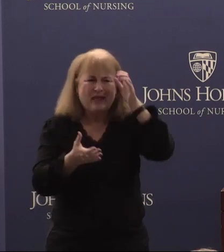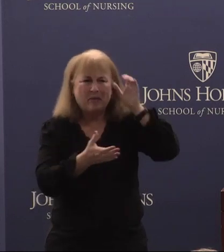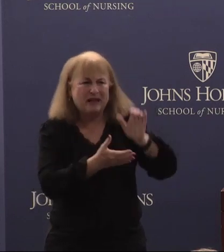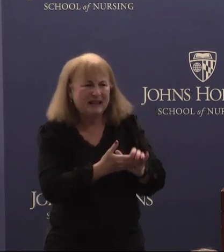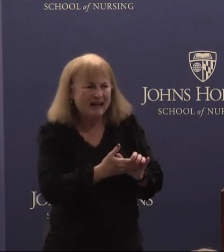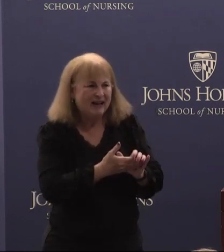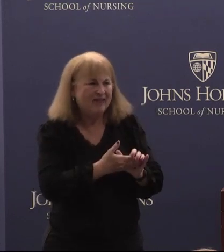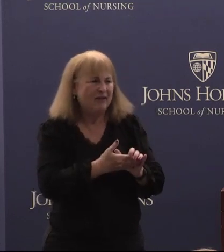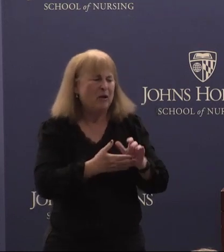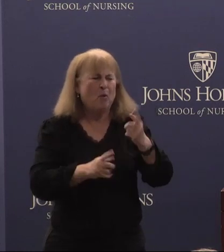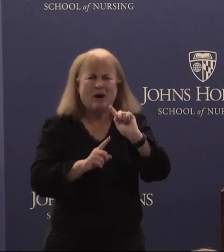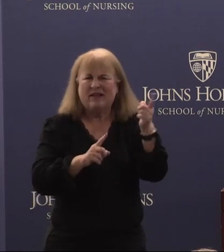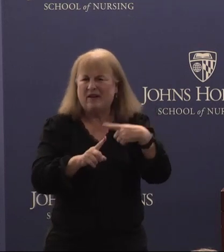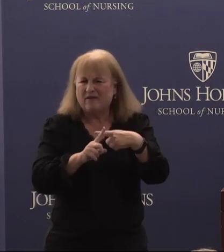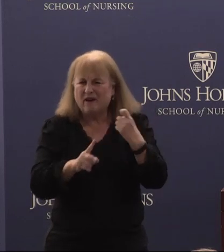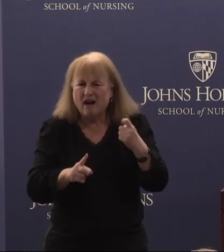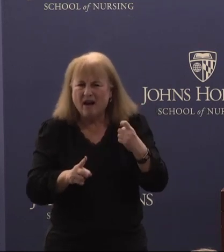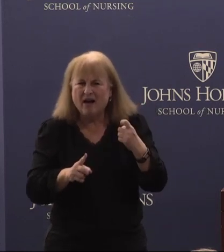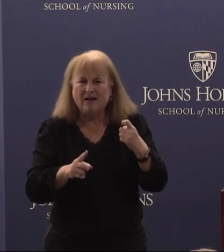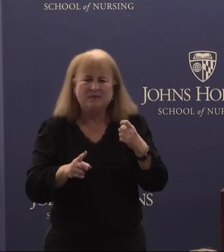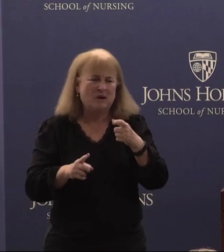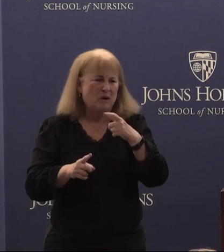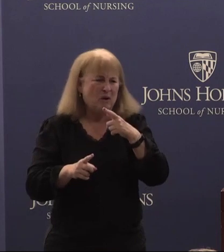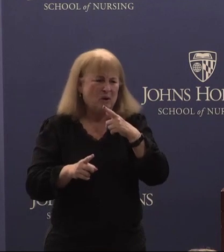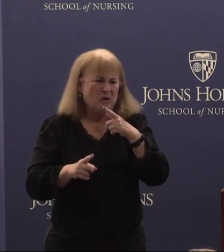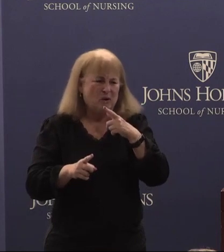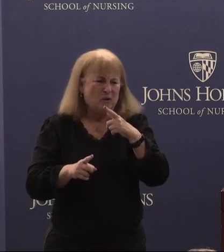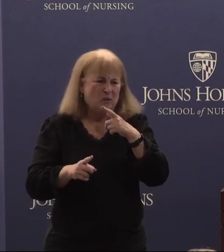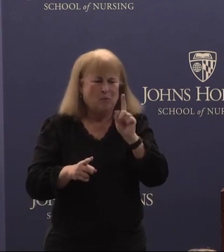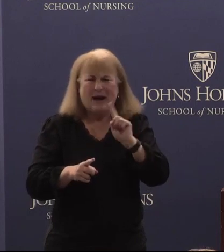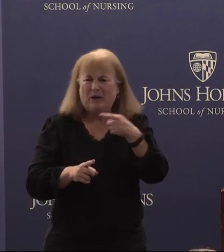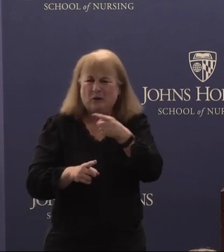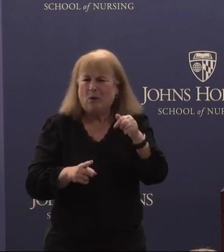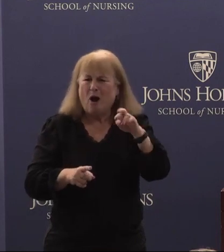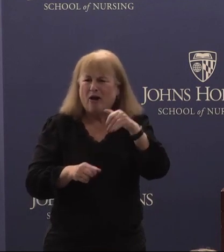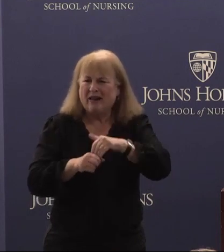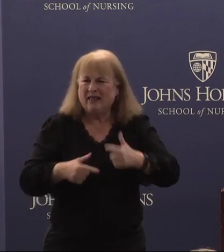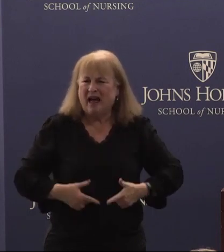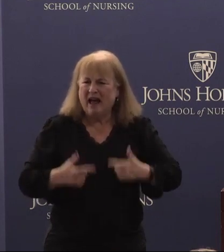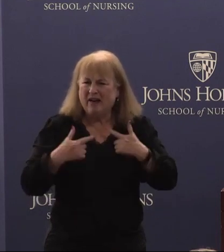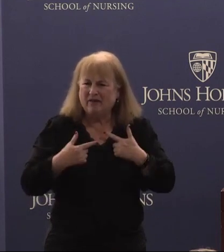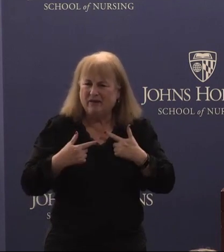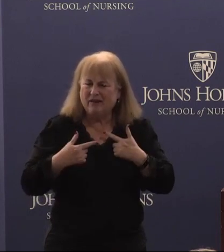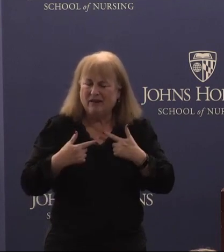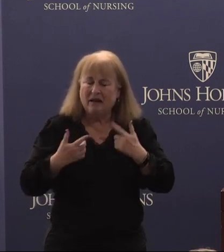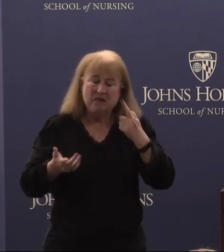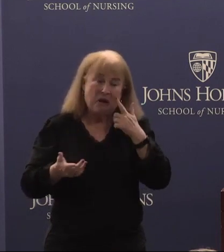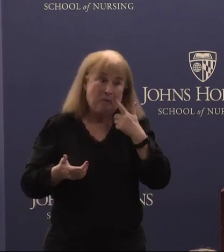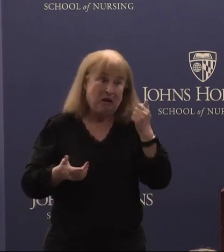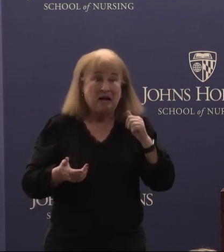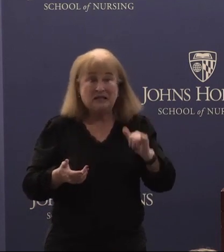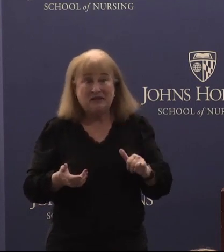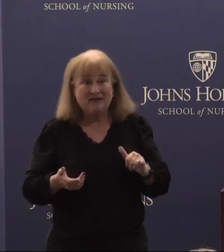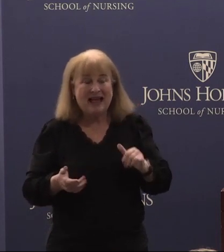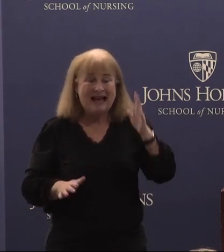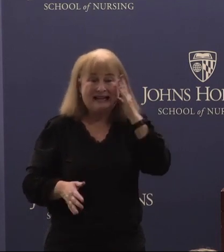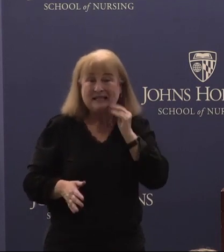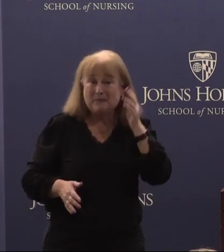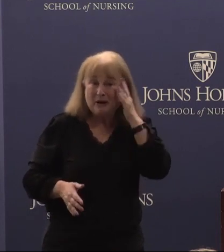where they're from, where you're at in life and I think because of that experience we can